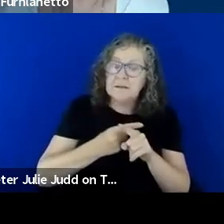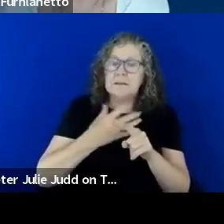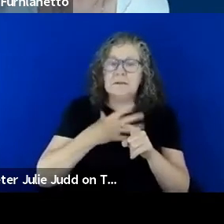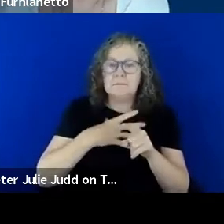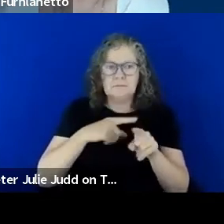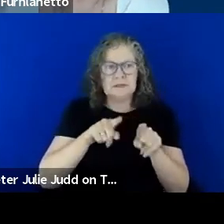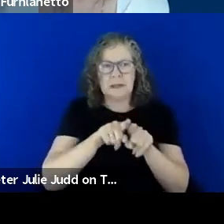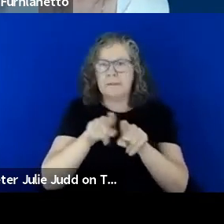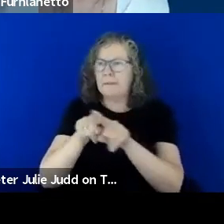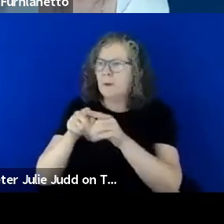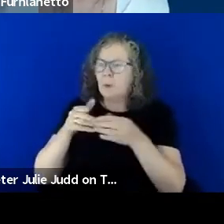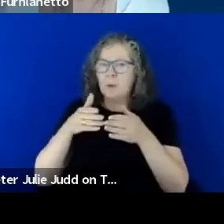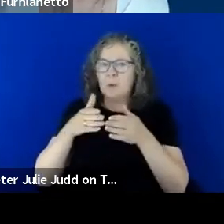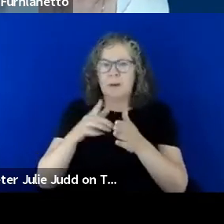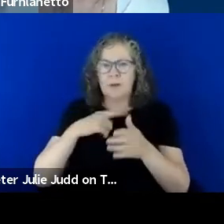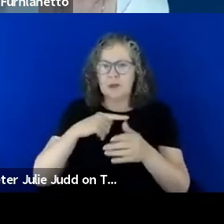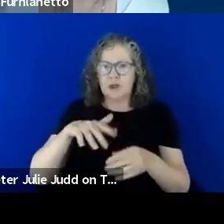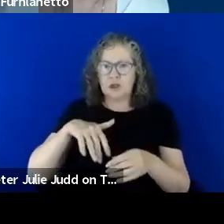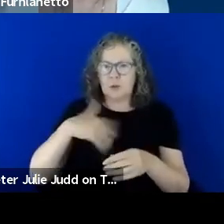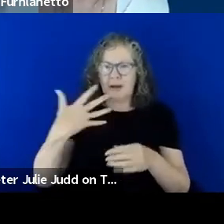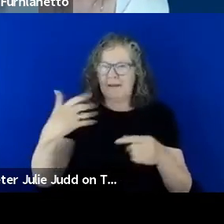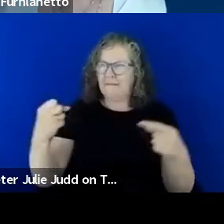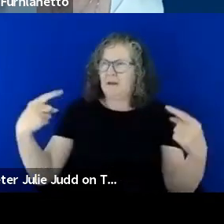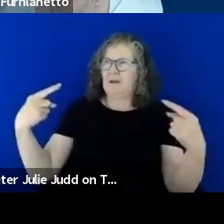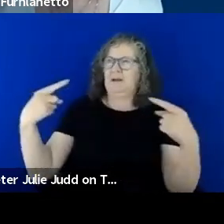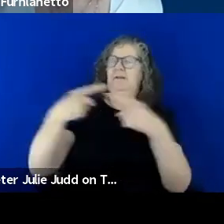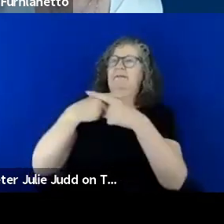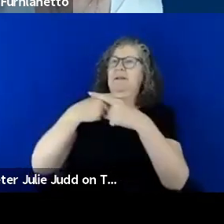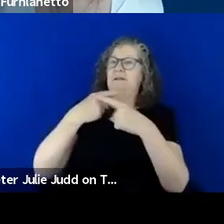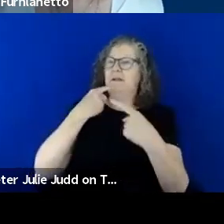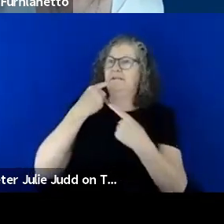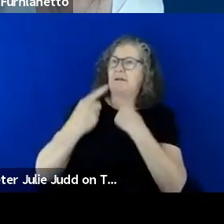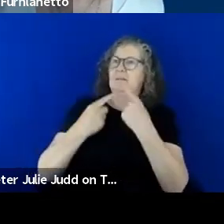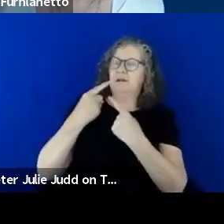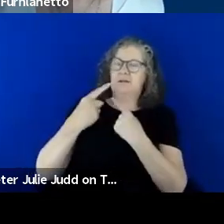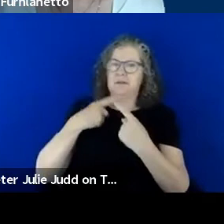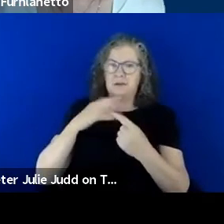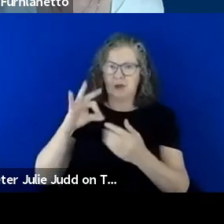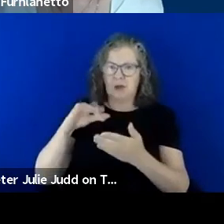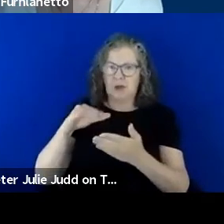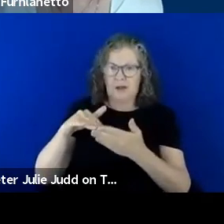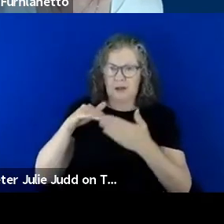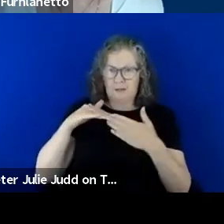don't want to get conflicting information because that doesn't help anyone,